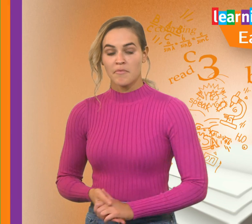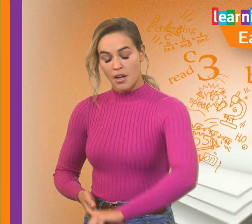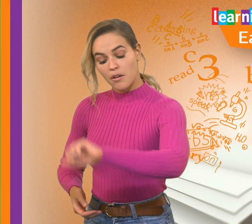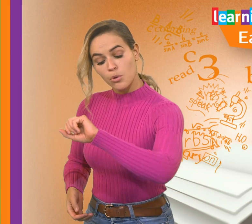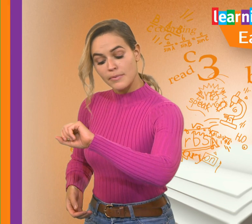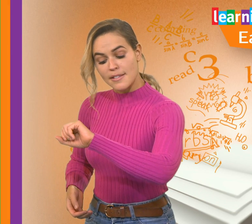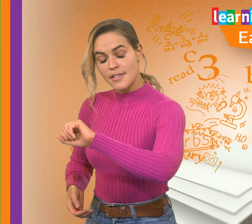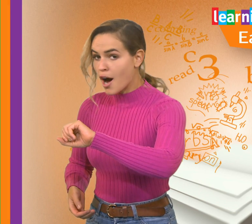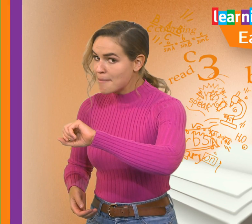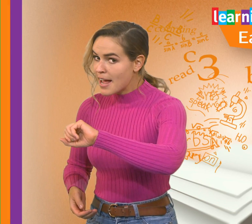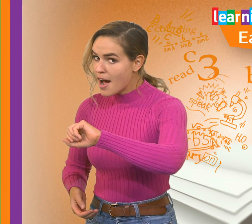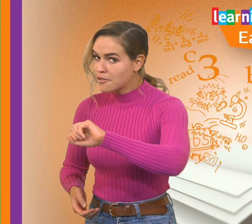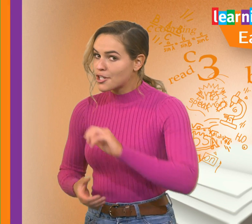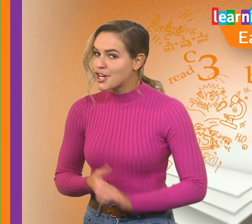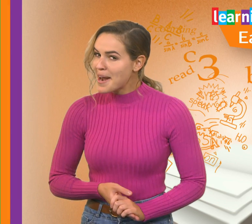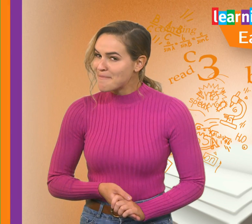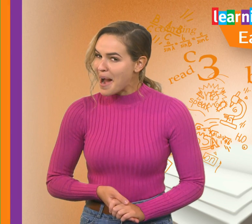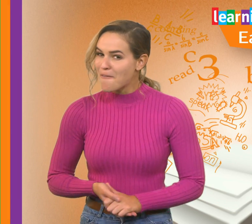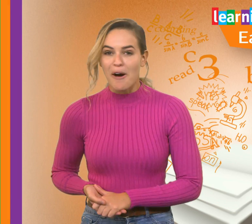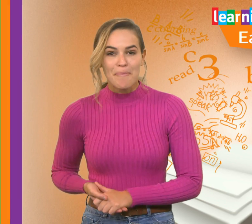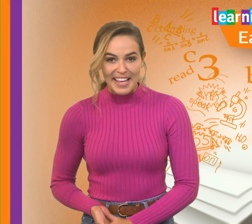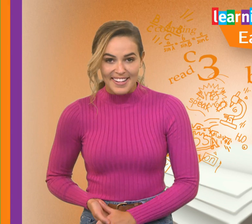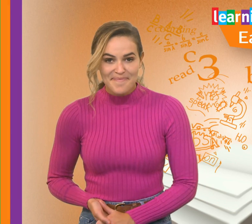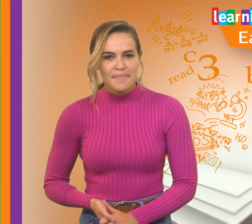It’s time now to chat about wellbeing.